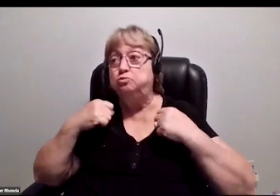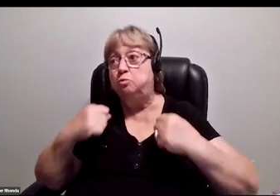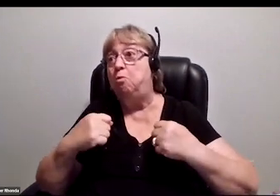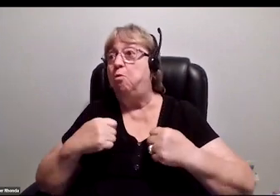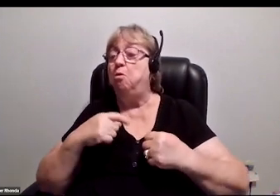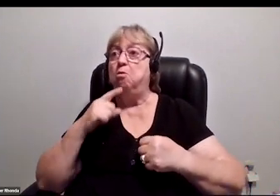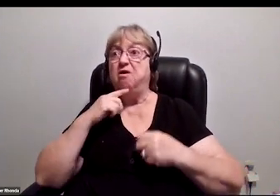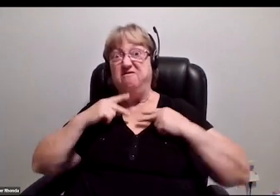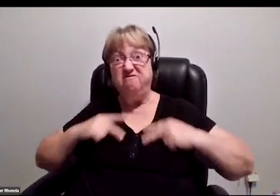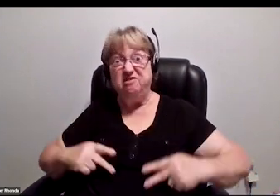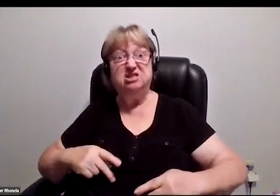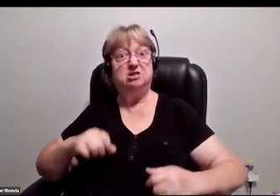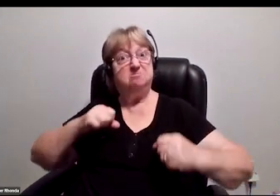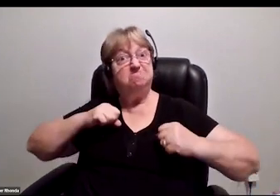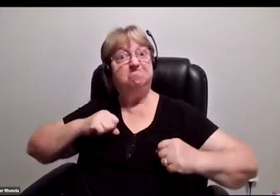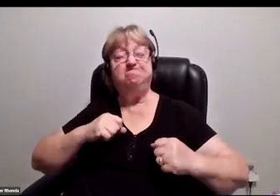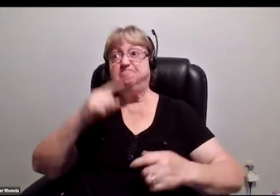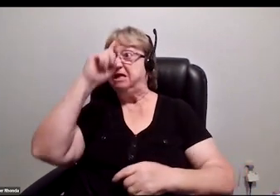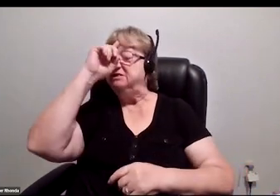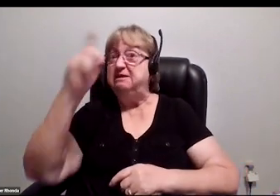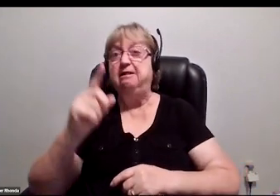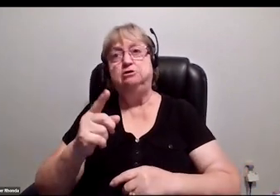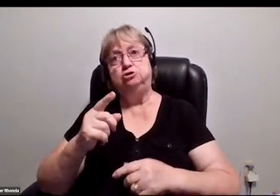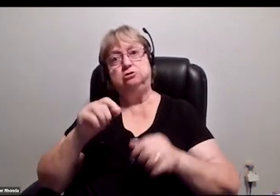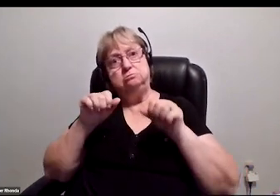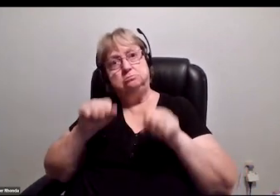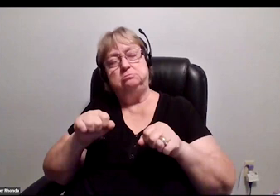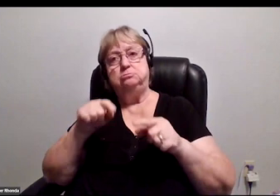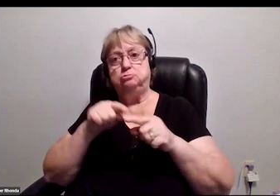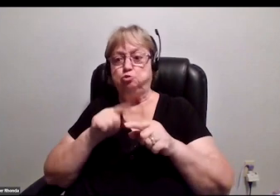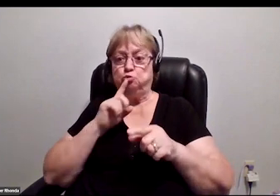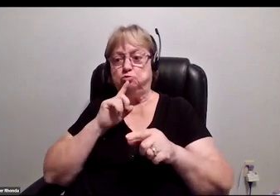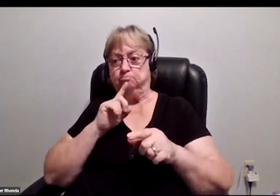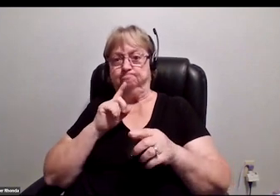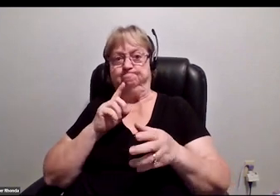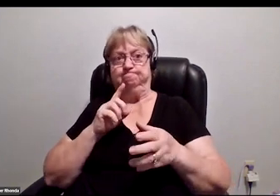and intelligent to be able to get up in the research facility,"